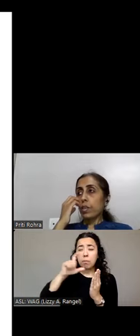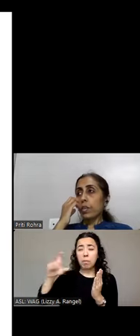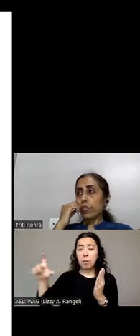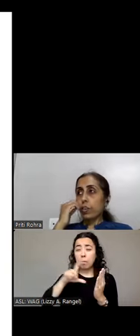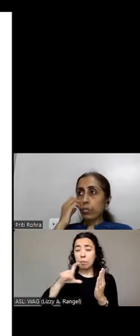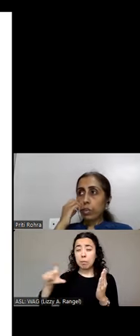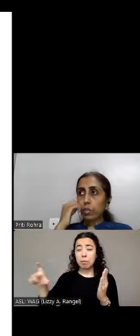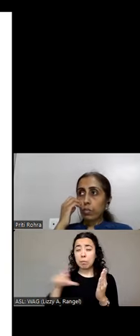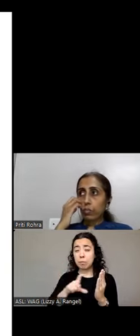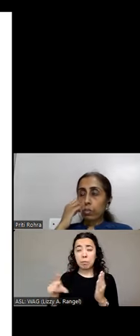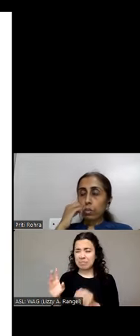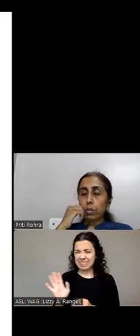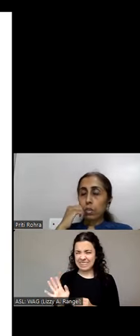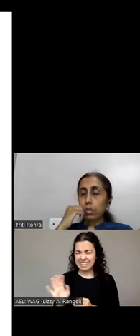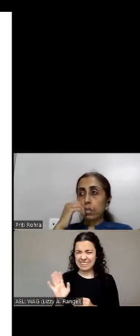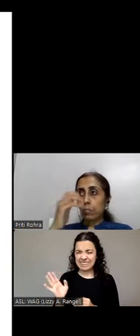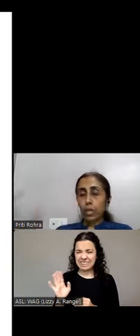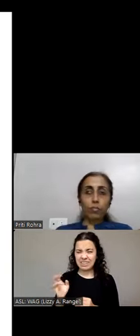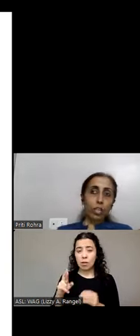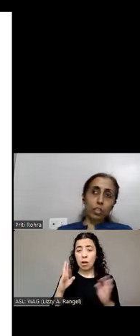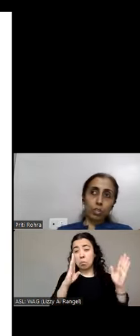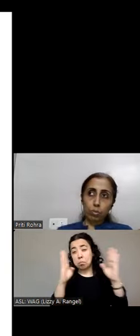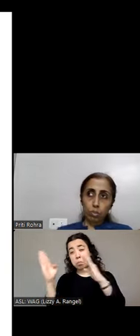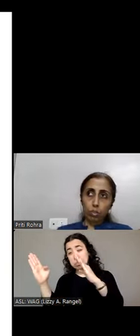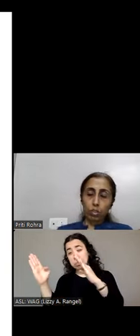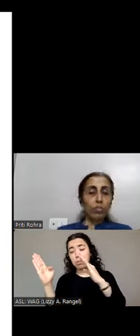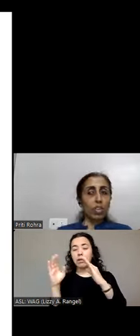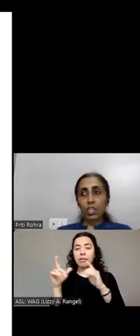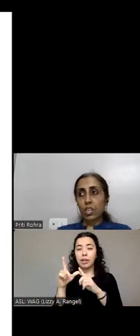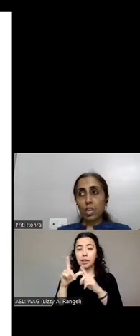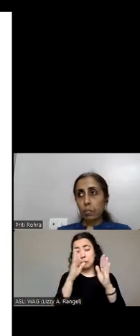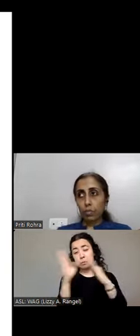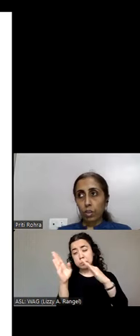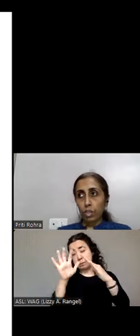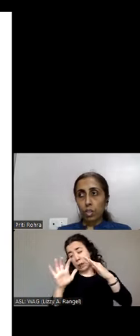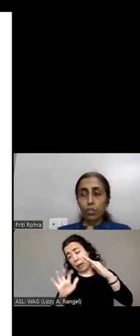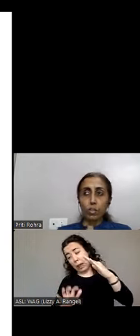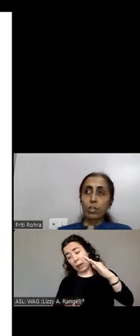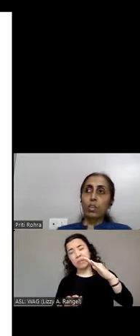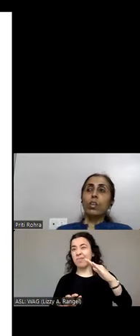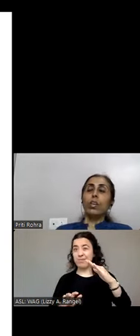very difficult to read for magnification users. Even at the high magnification levels.